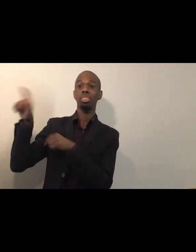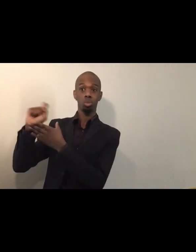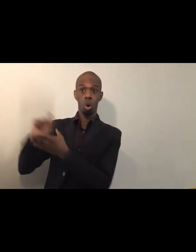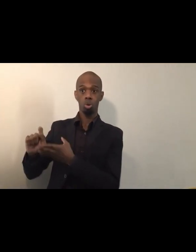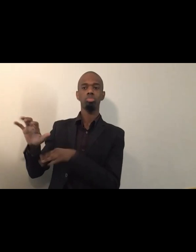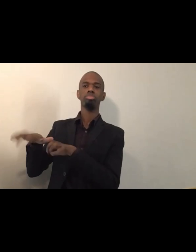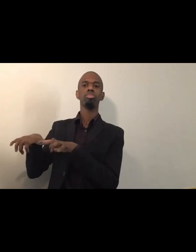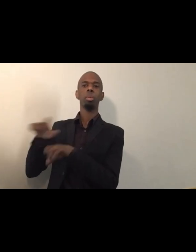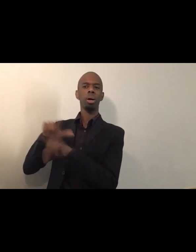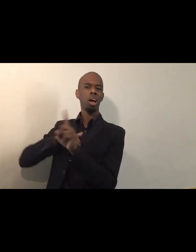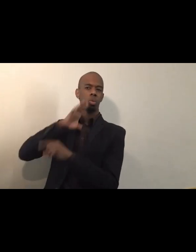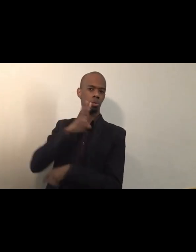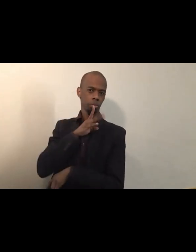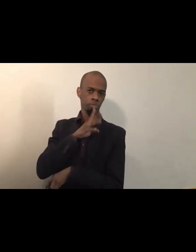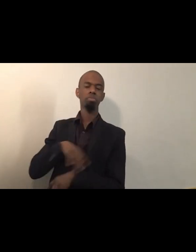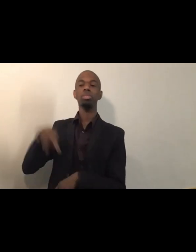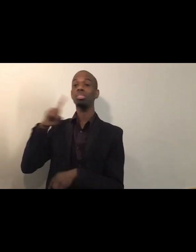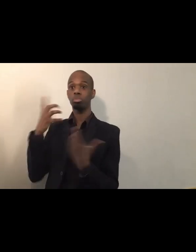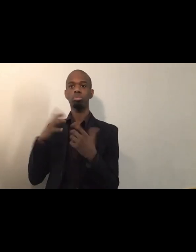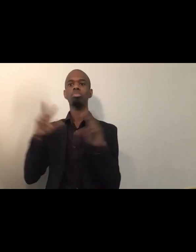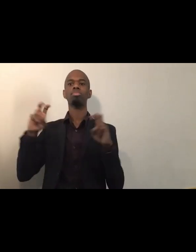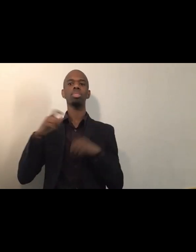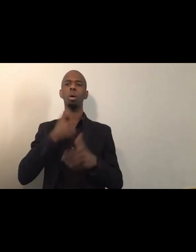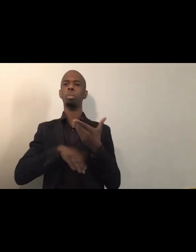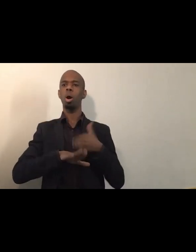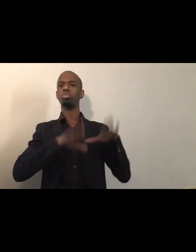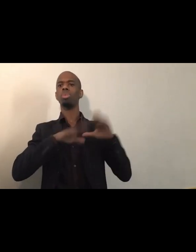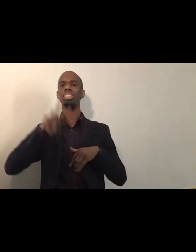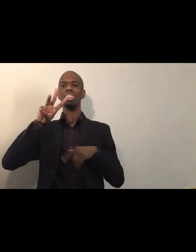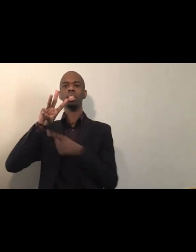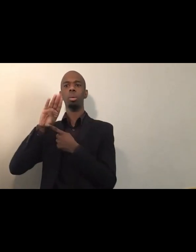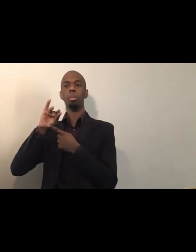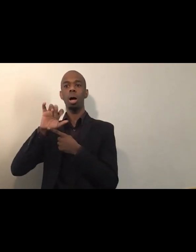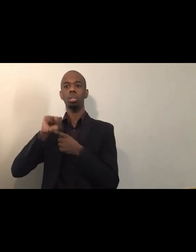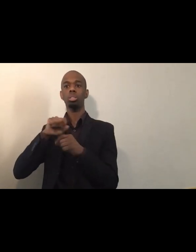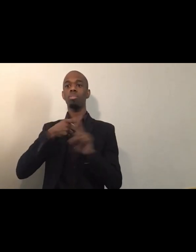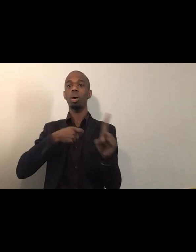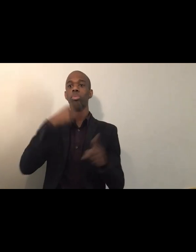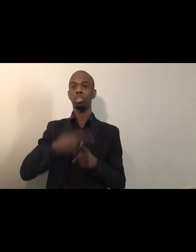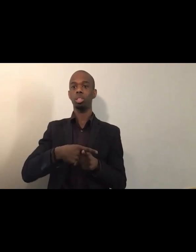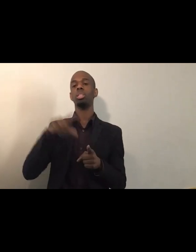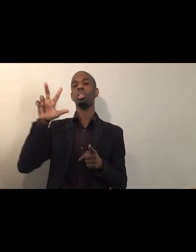He said, "I was born and raised six blocks, from the intersection of 38th and Chicago in Minneapolis,